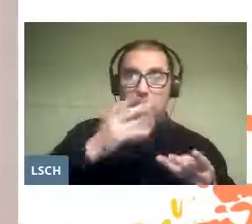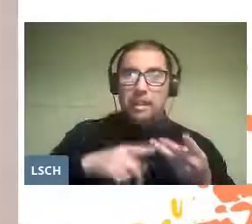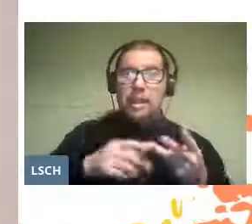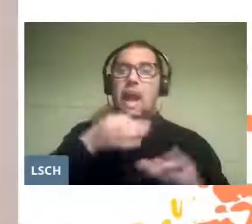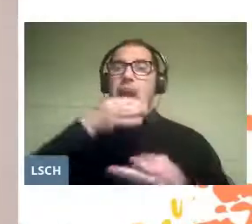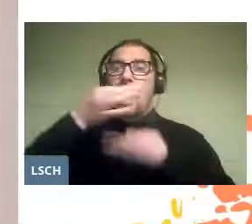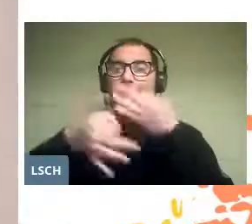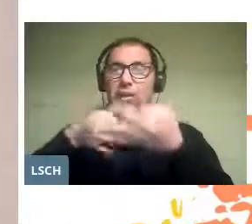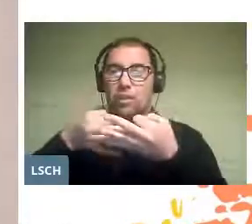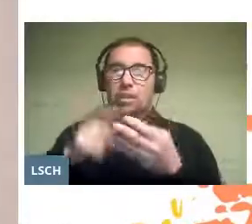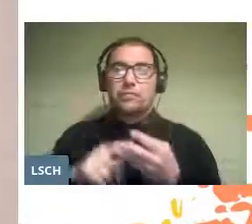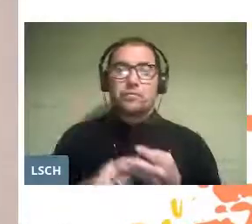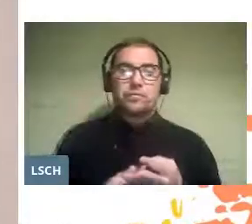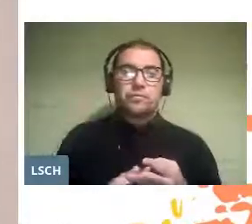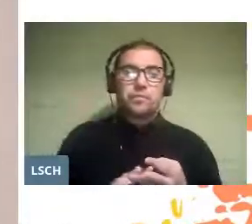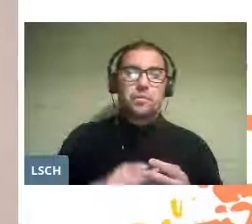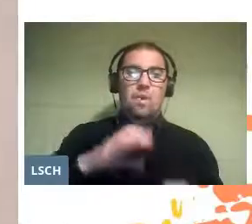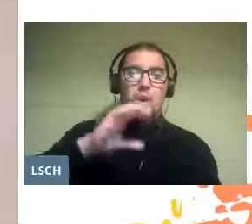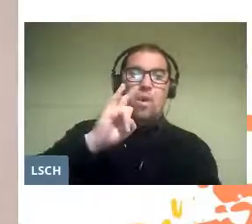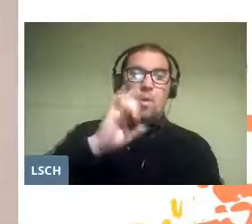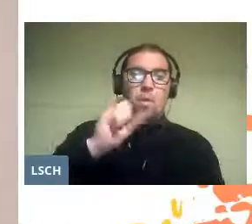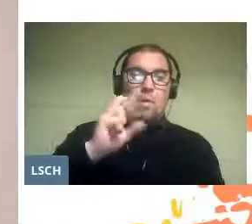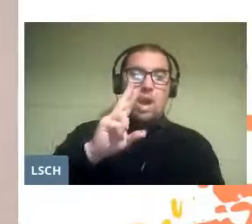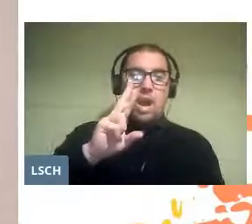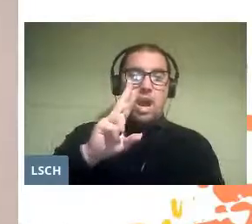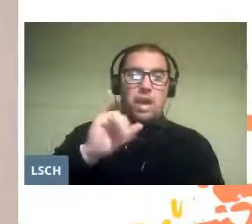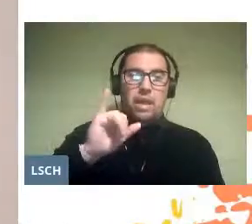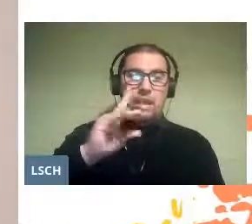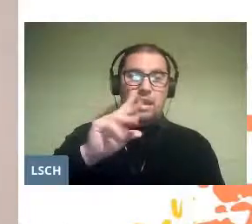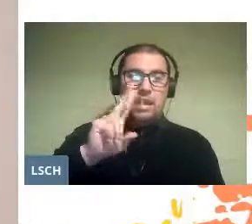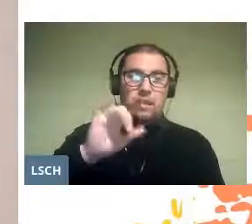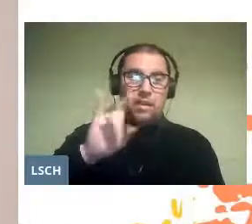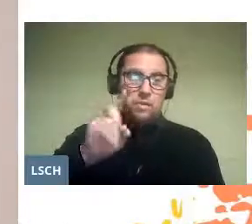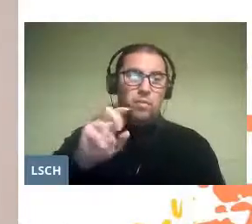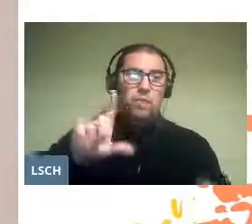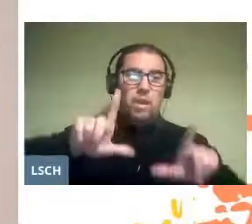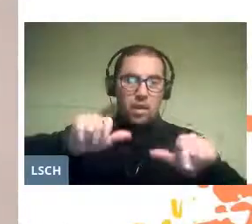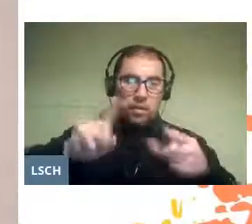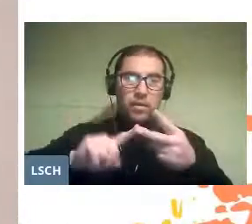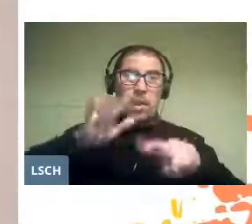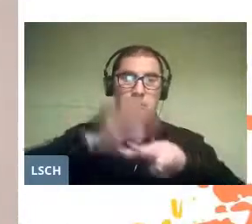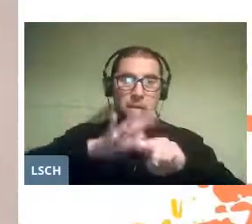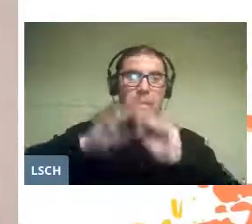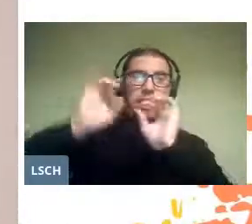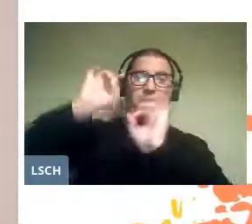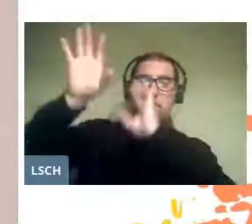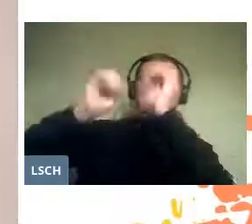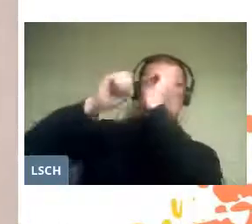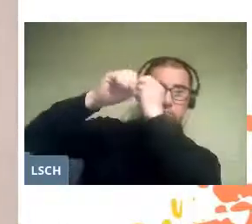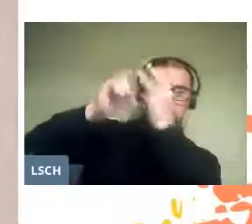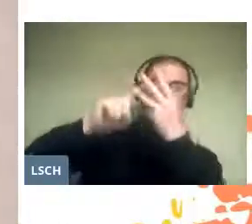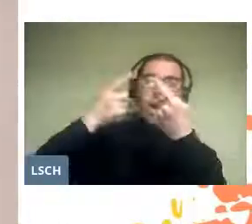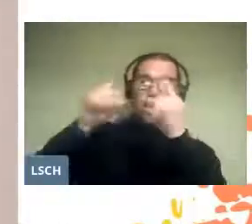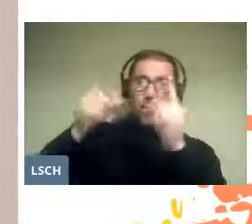and the Quadrivium: arithmetic, geometry, astronomy and music.